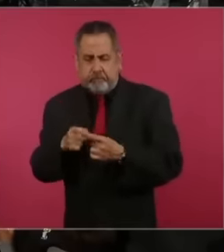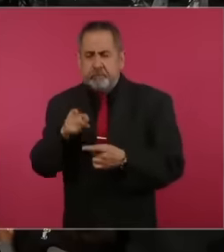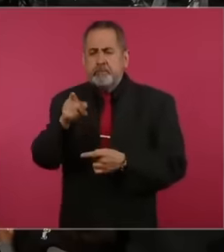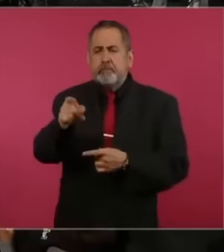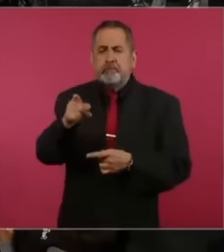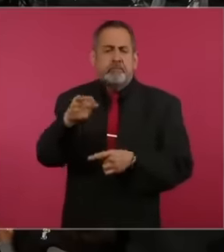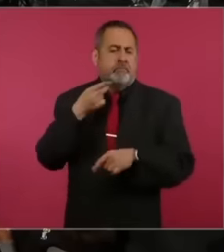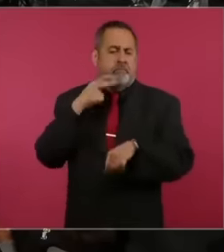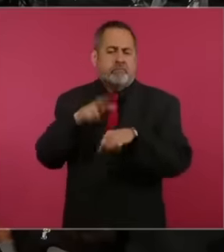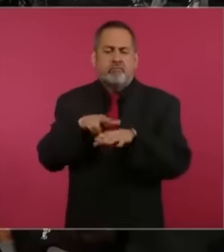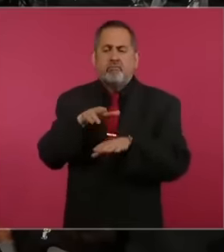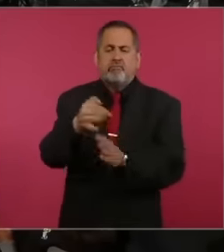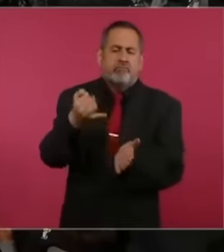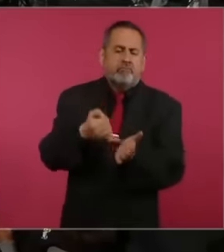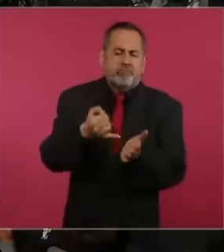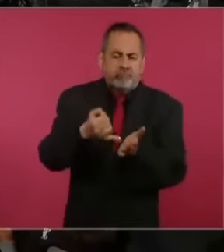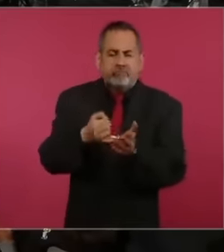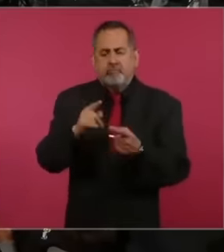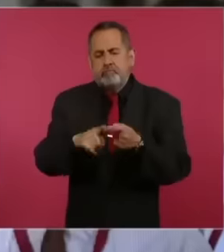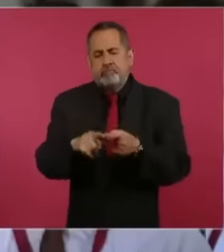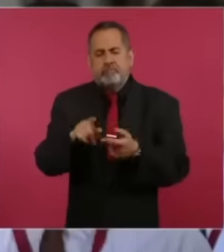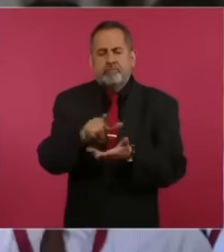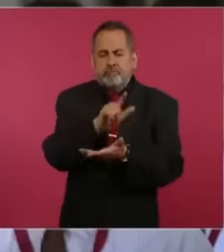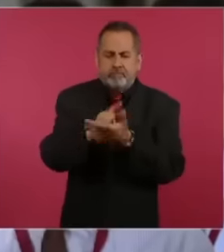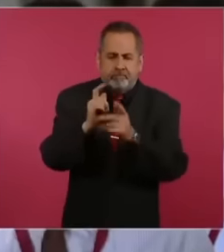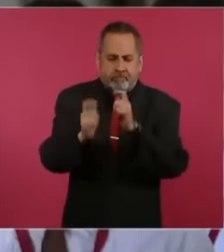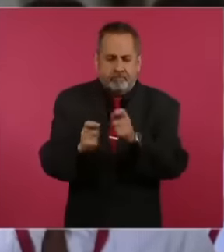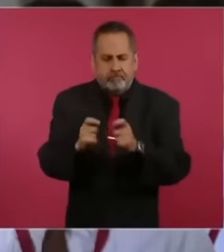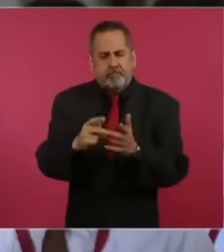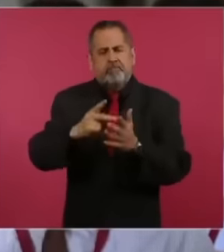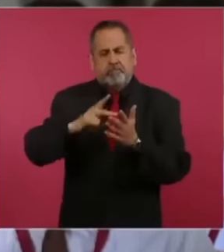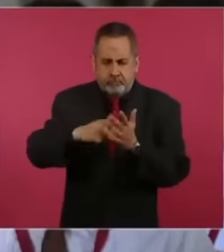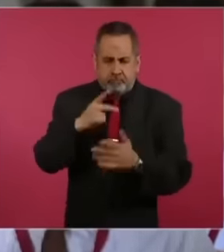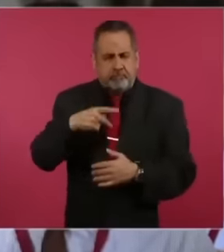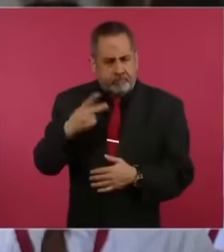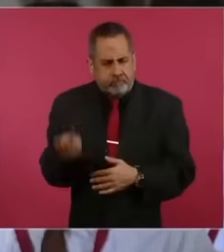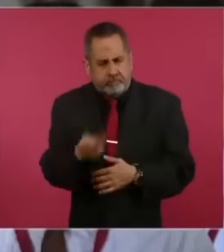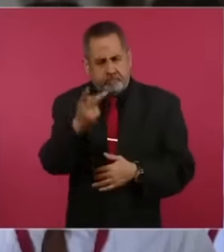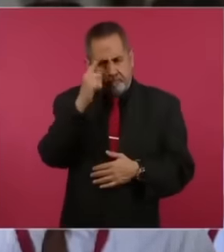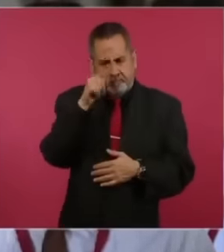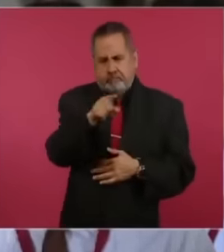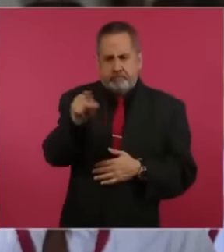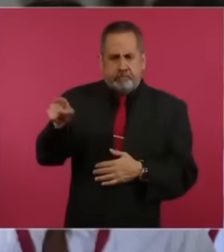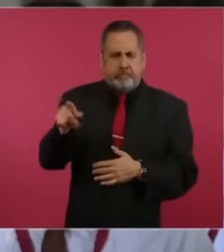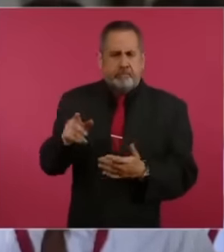the subject of taxes and the legal issue, so reiterating the question now to them could be